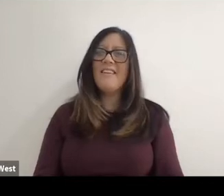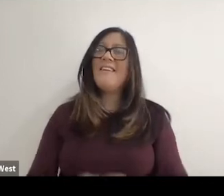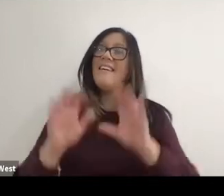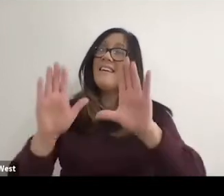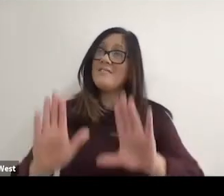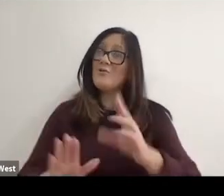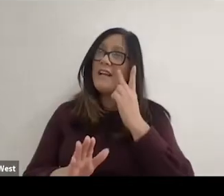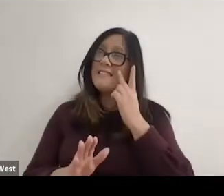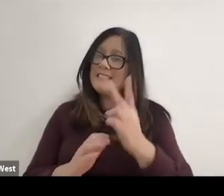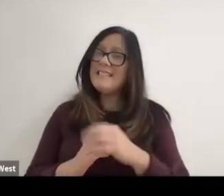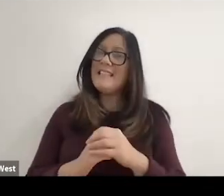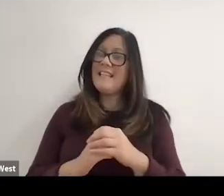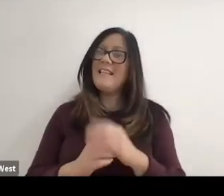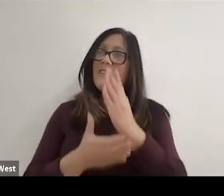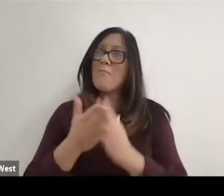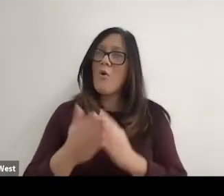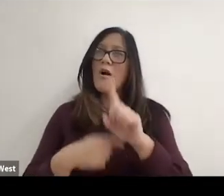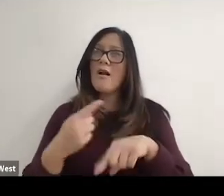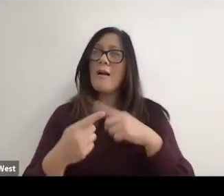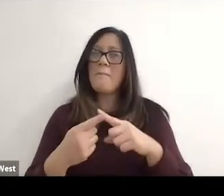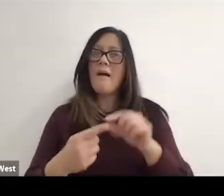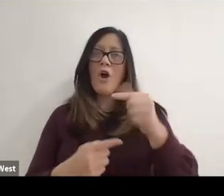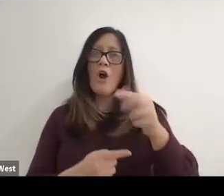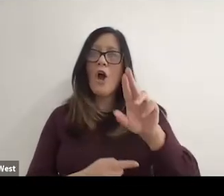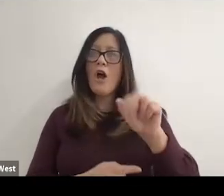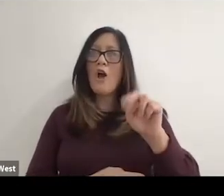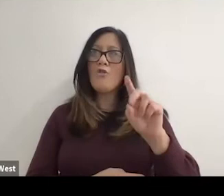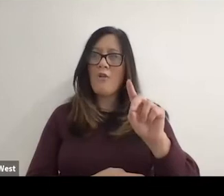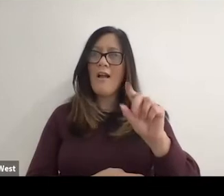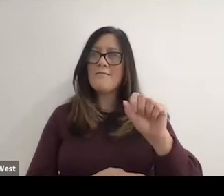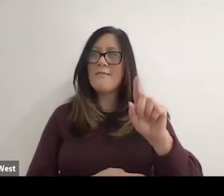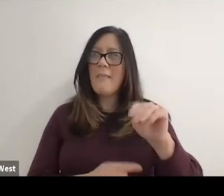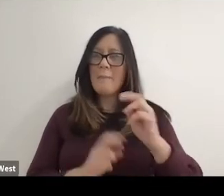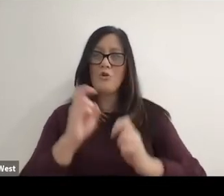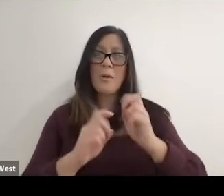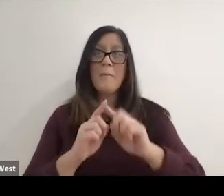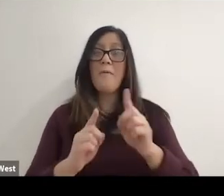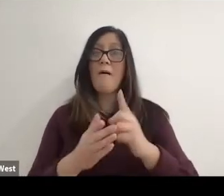the Grand Slam tournaments, but what I was really amazed about what you said was you got